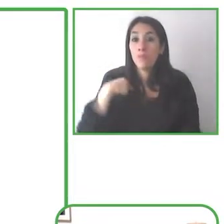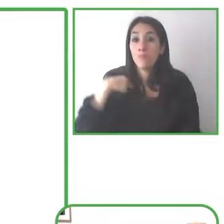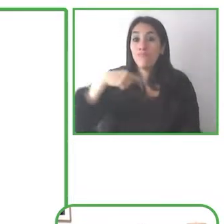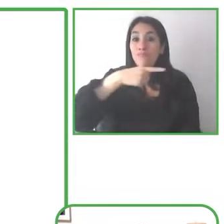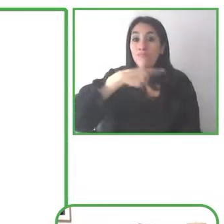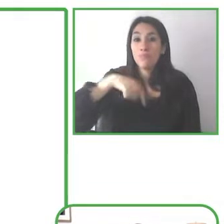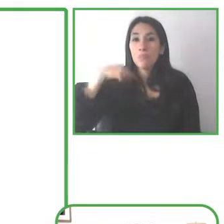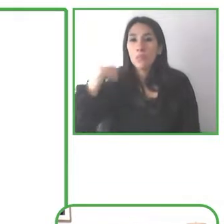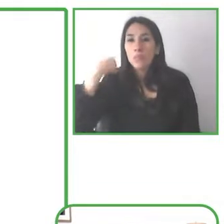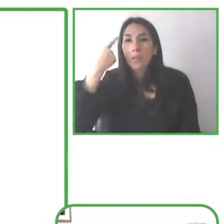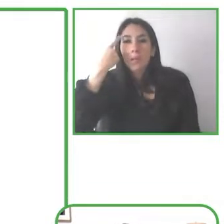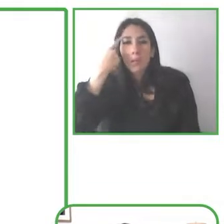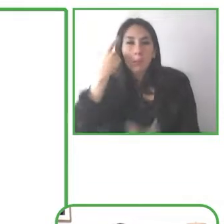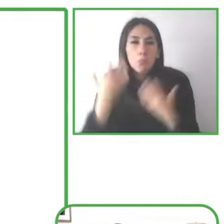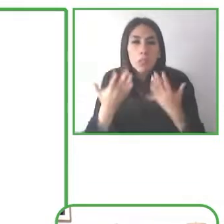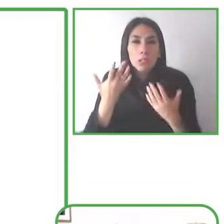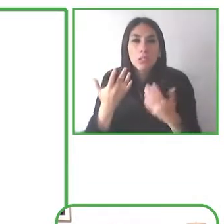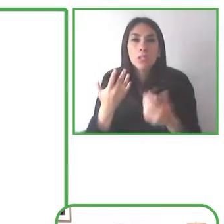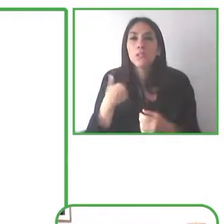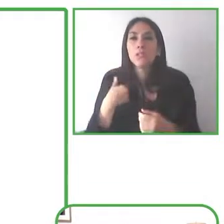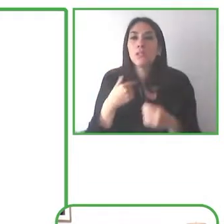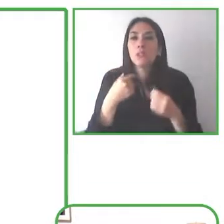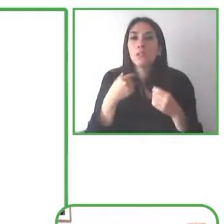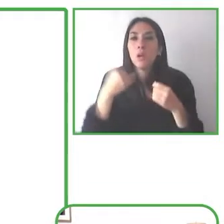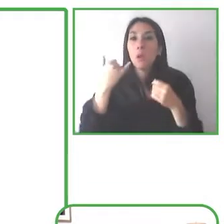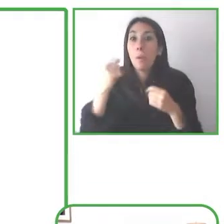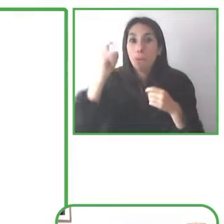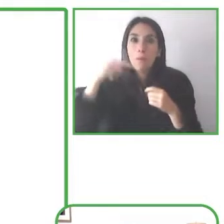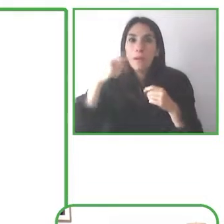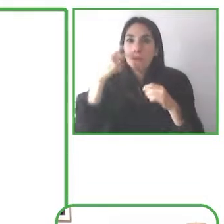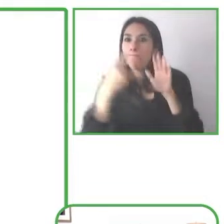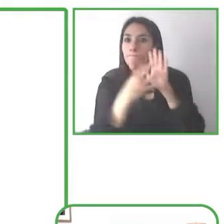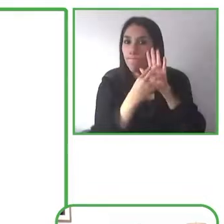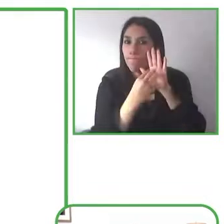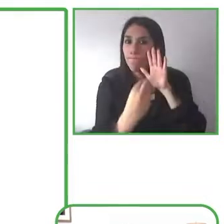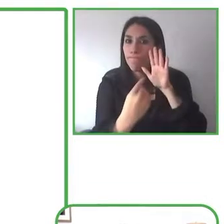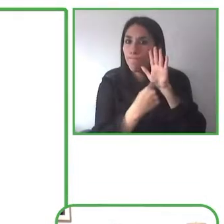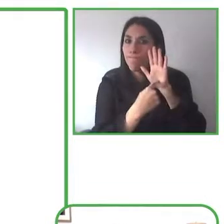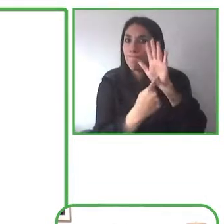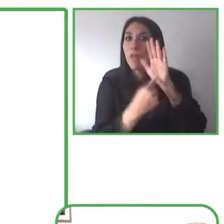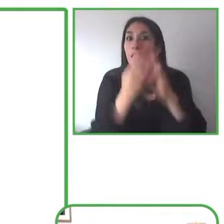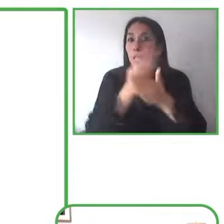medical model and the social model of disability where the medical model views disability as